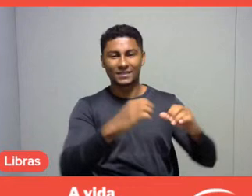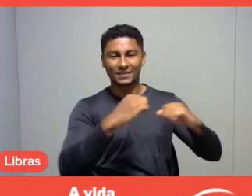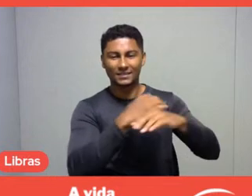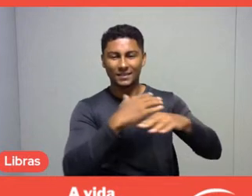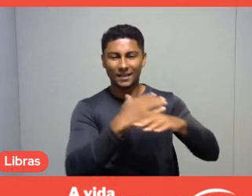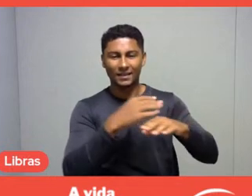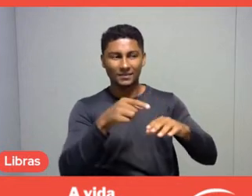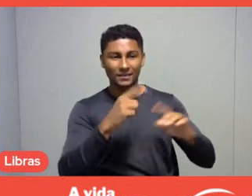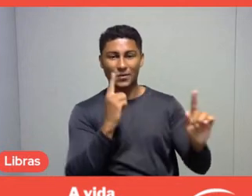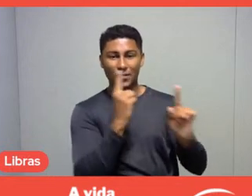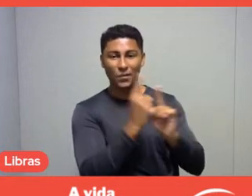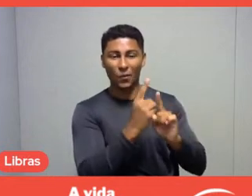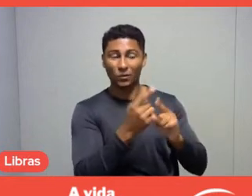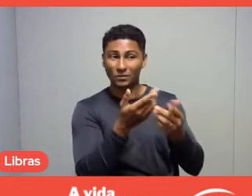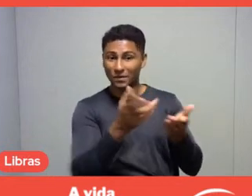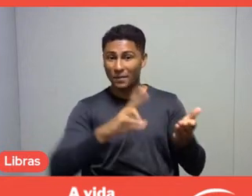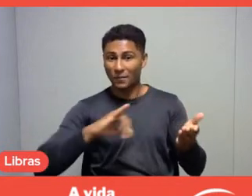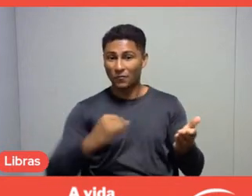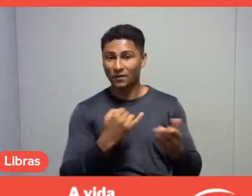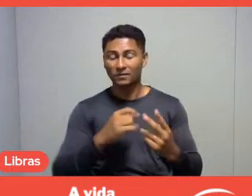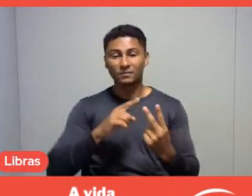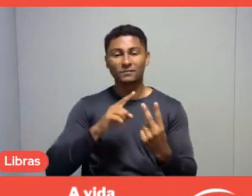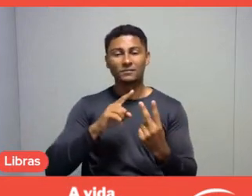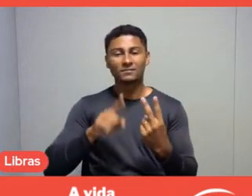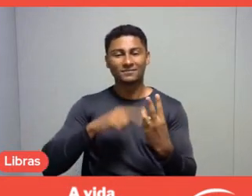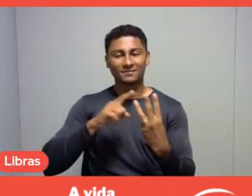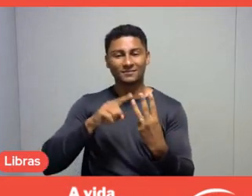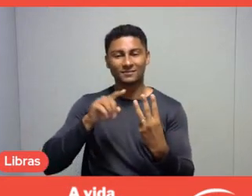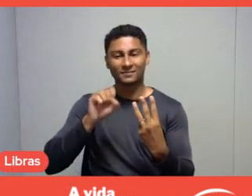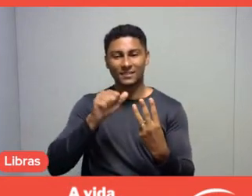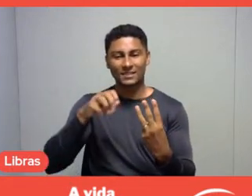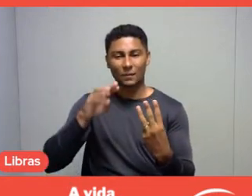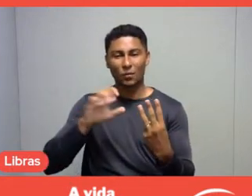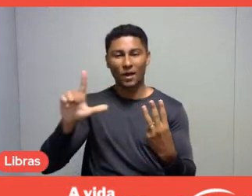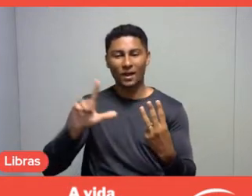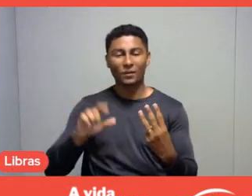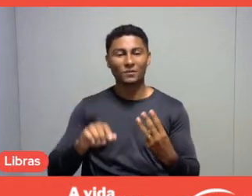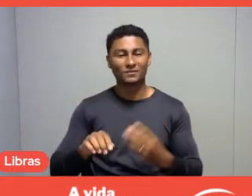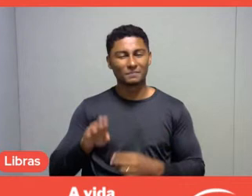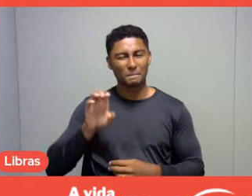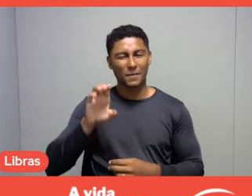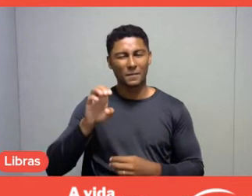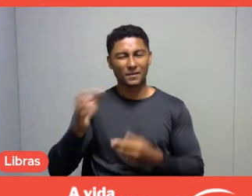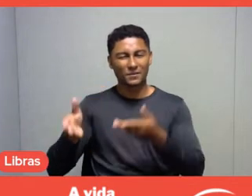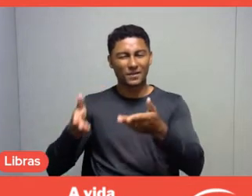Okay? Samuel, take care of the babies, of your daughters.